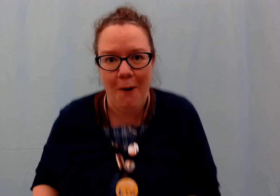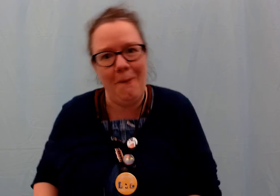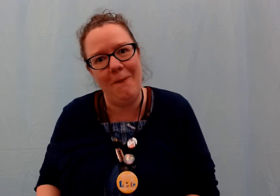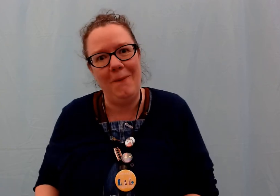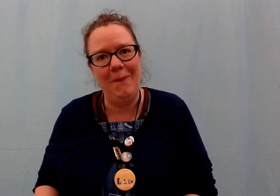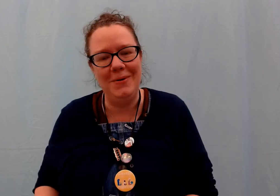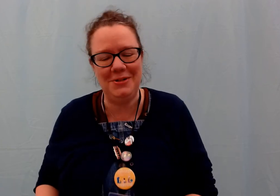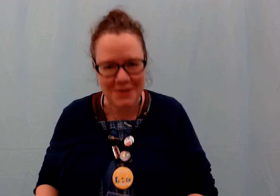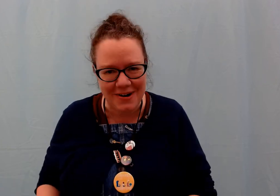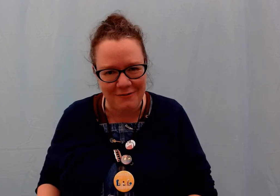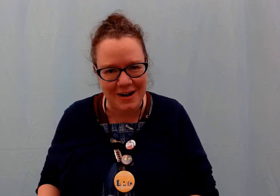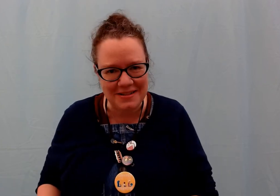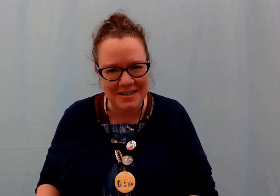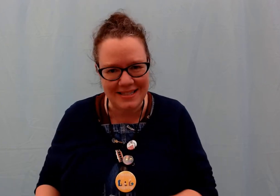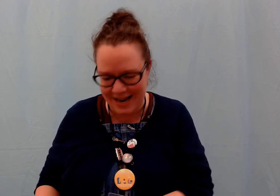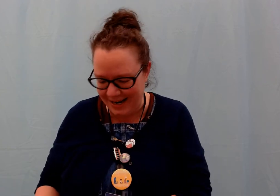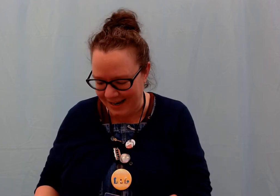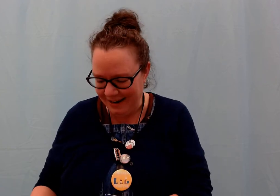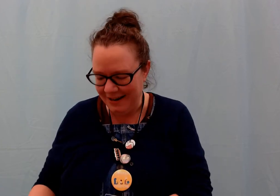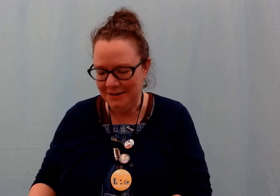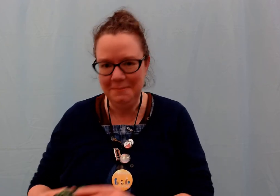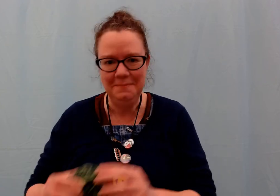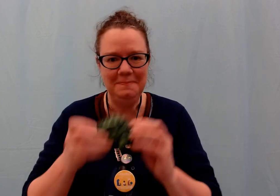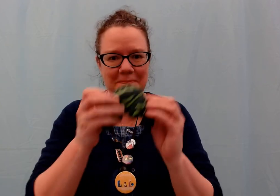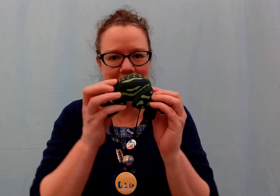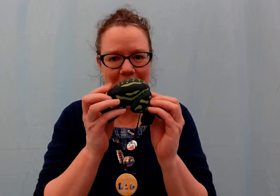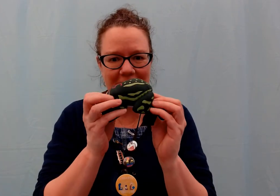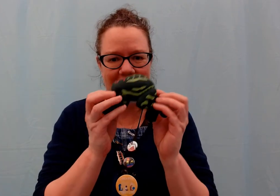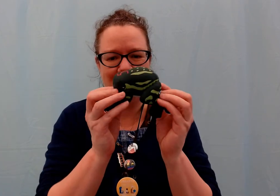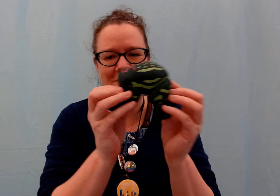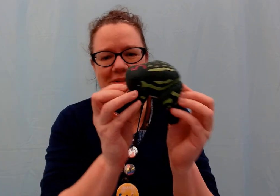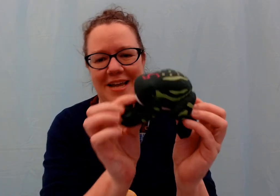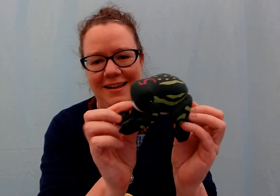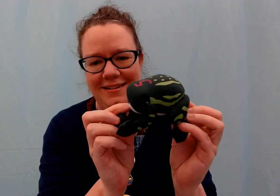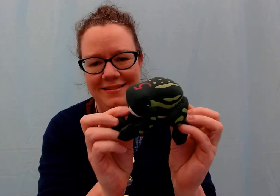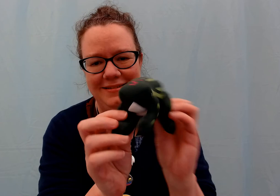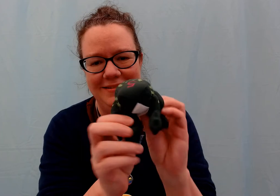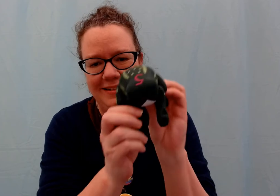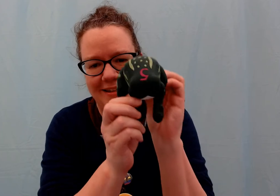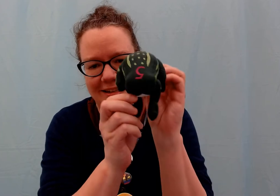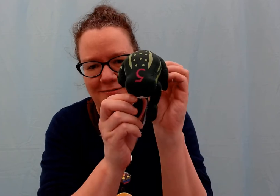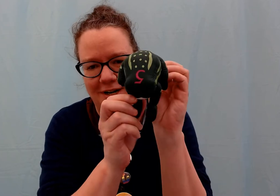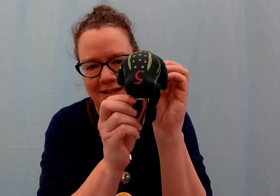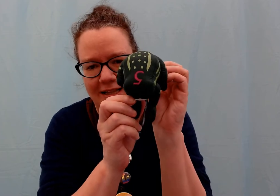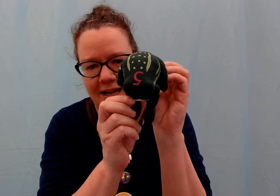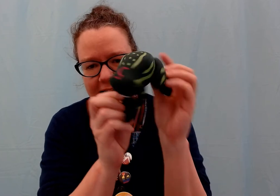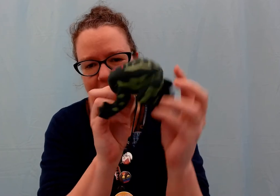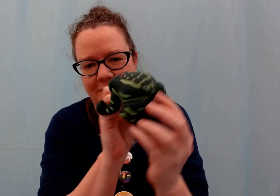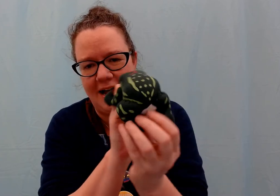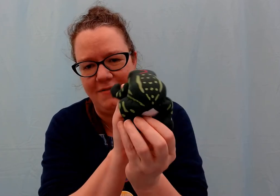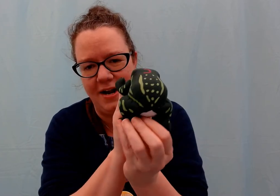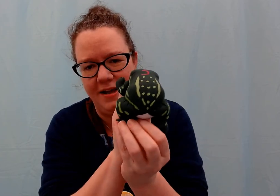Oh do you know what a frog looks like? I have one with me, a little frog like that has a five on it.